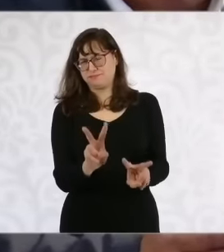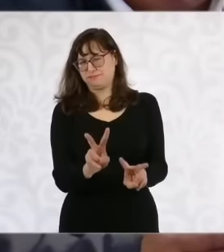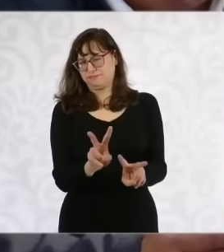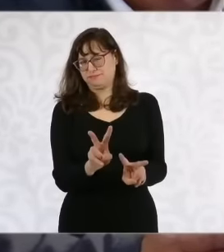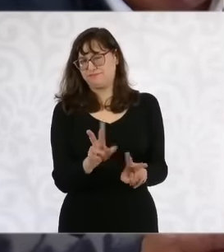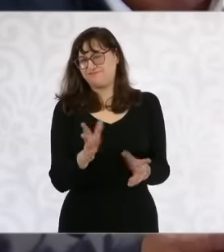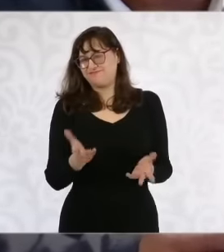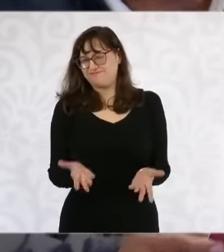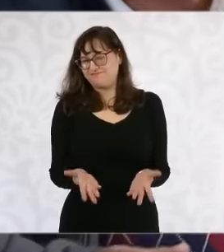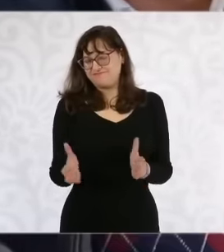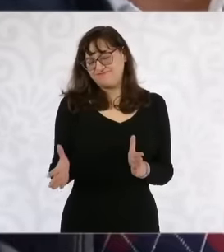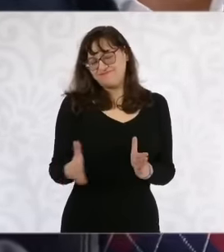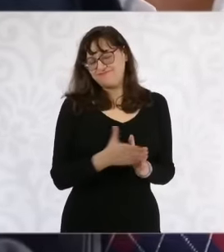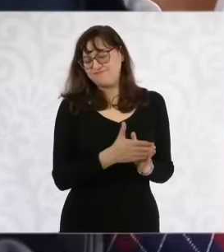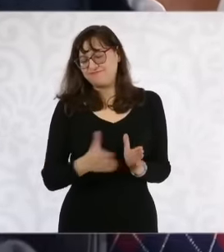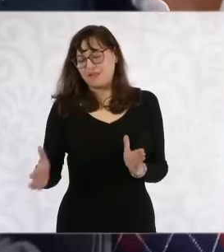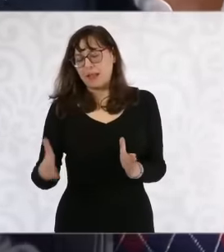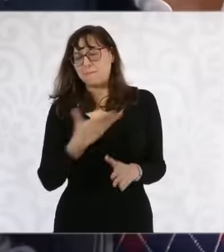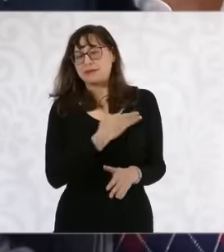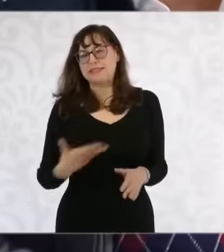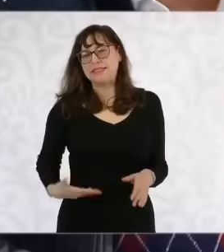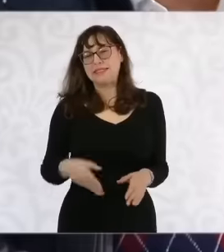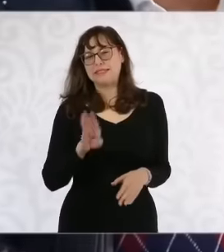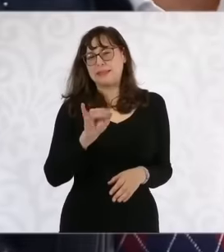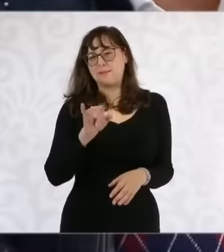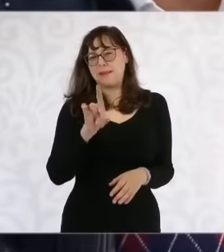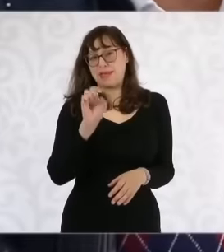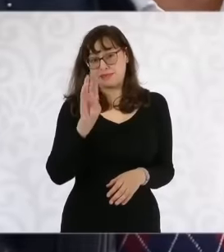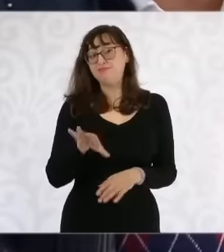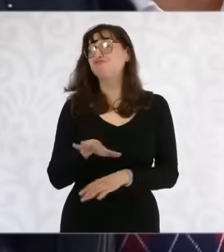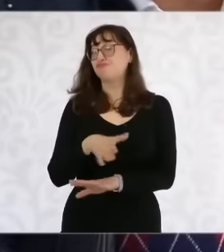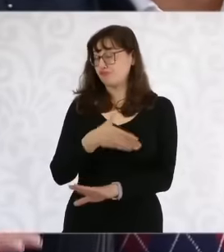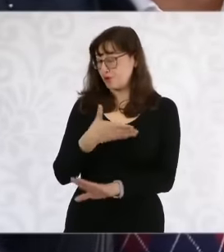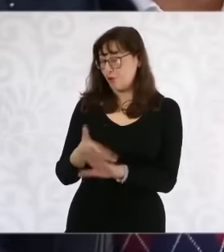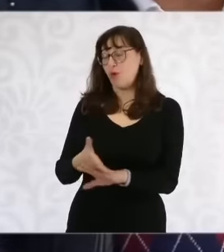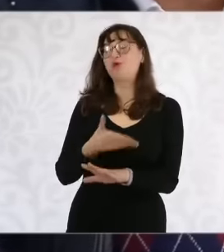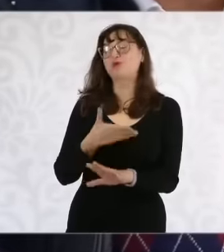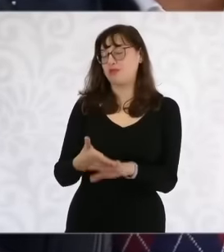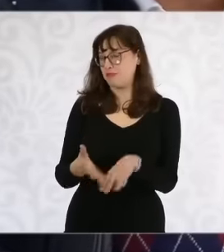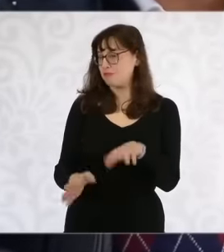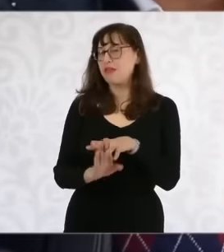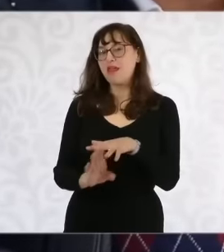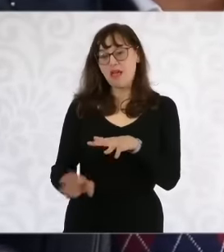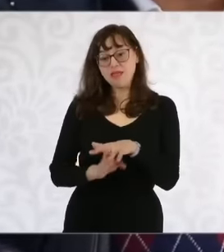the deportations of migrants who has also been very critical of the temec. In fact, when she